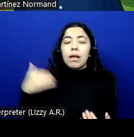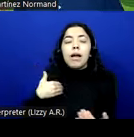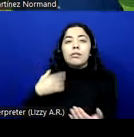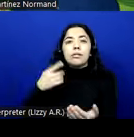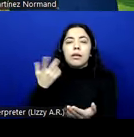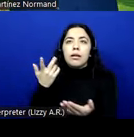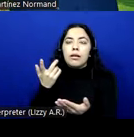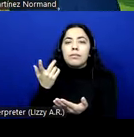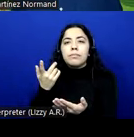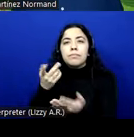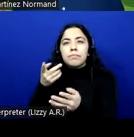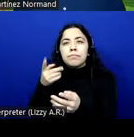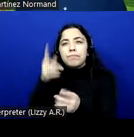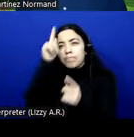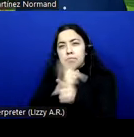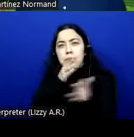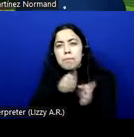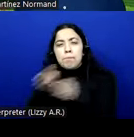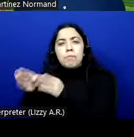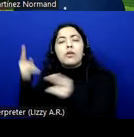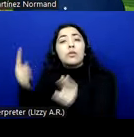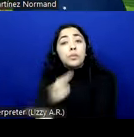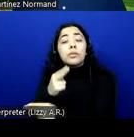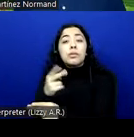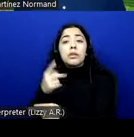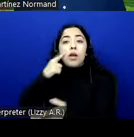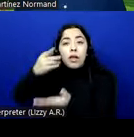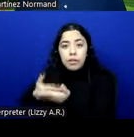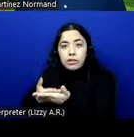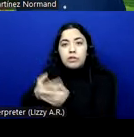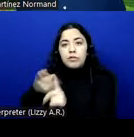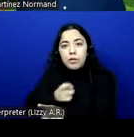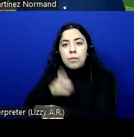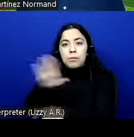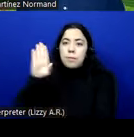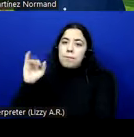method uses biometric features of the hardware, then it has to look at 5.3.